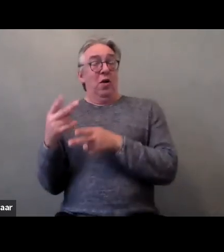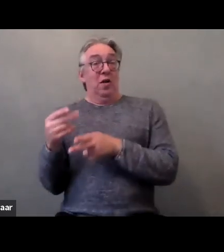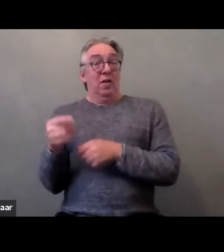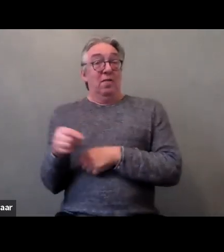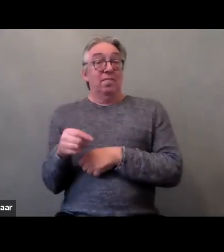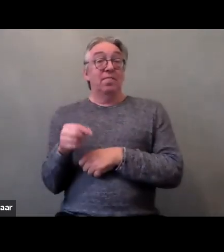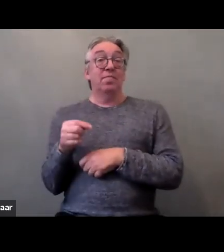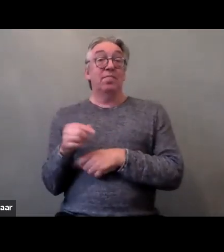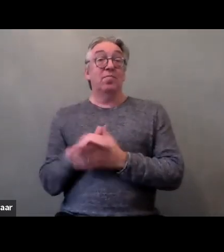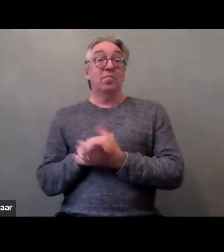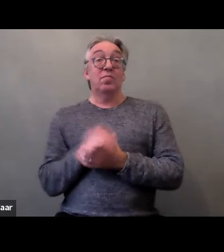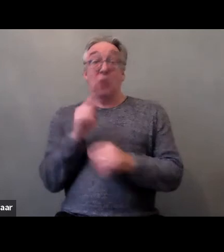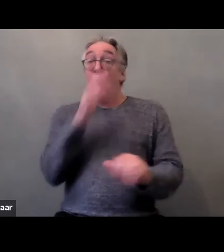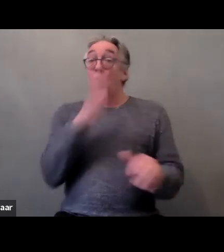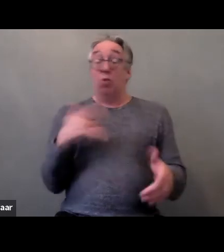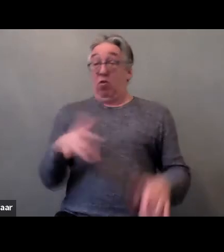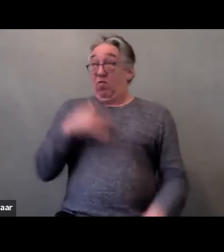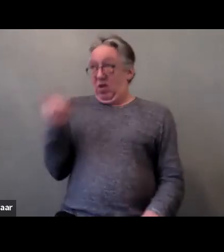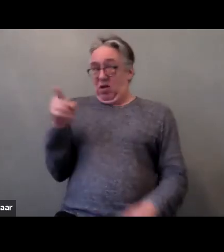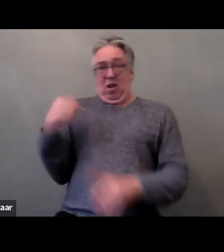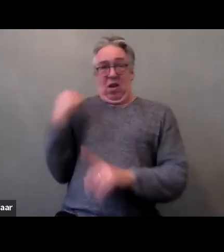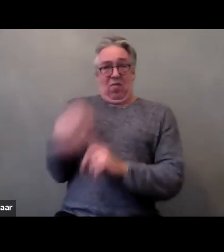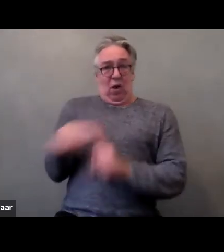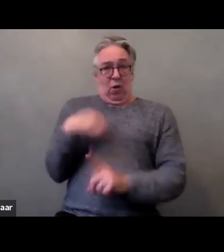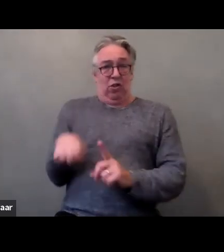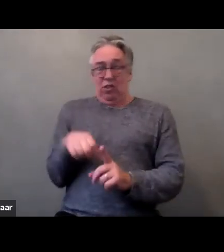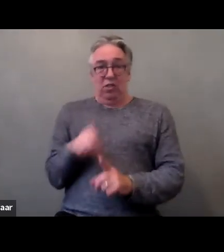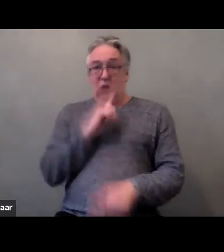for her, this was violence, very traumatic, there was no difference.